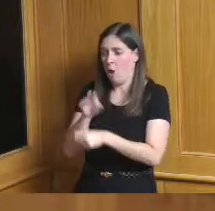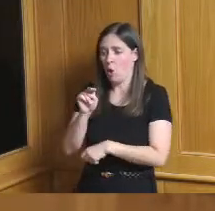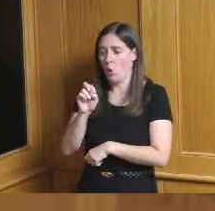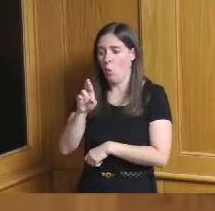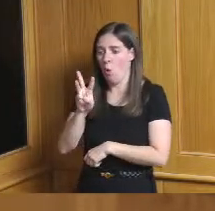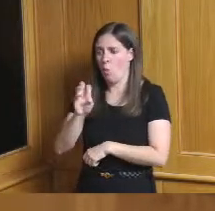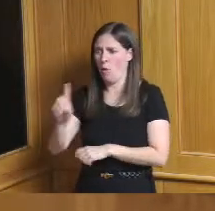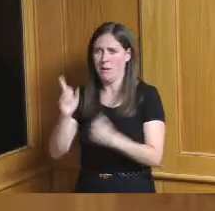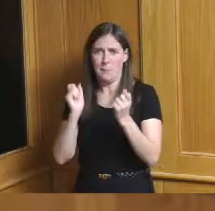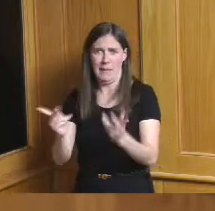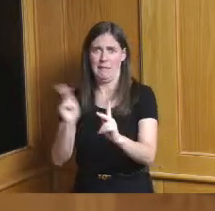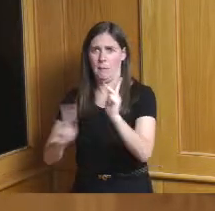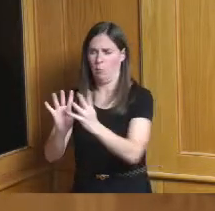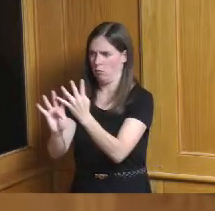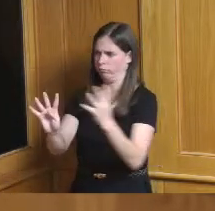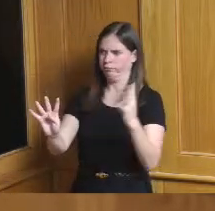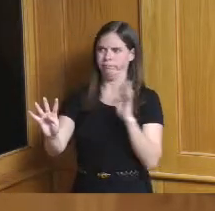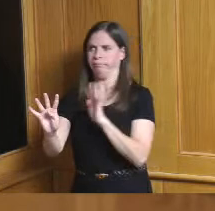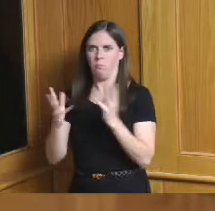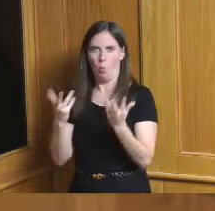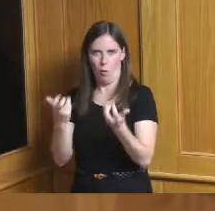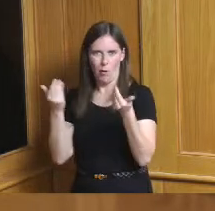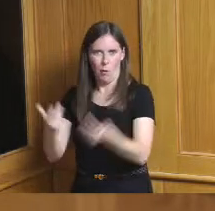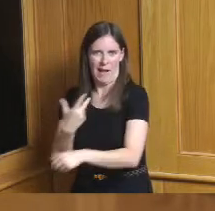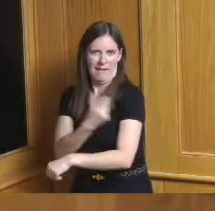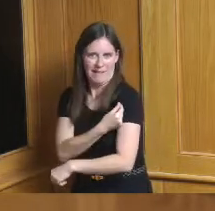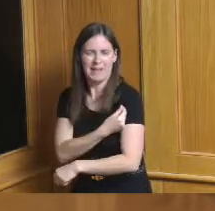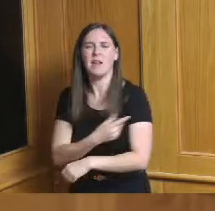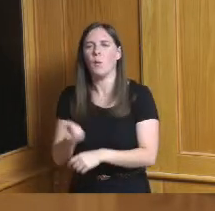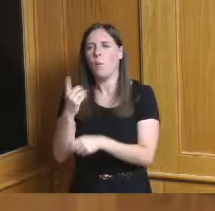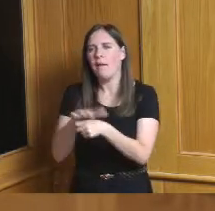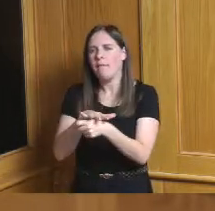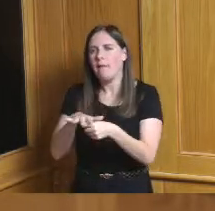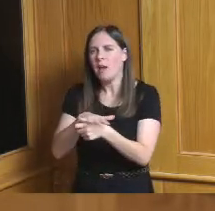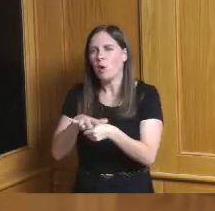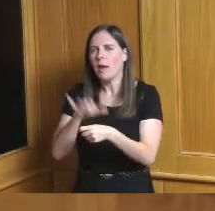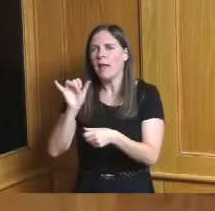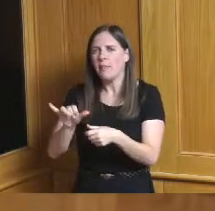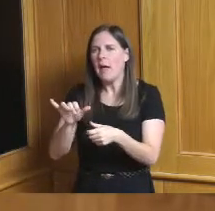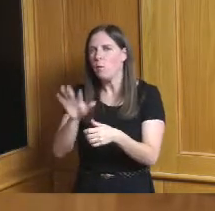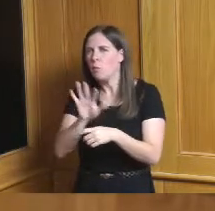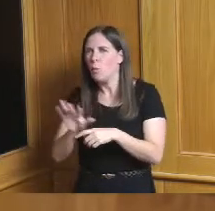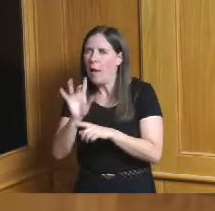a lot of them to get the shot in one of the areas I think we did almost close to 80 shots so